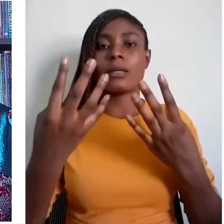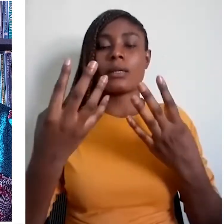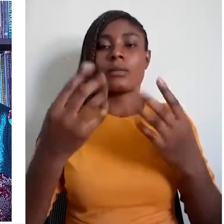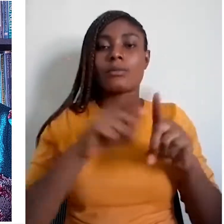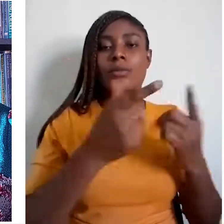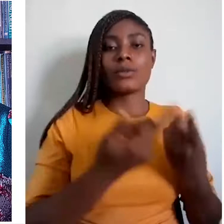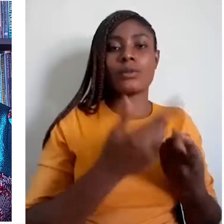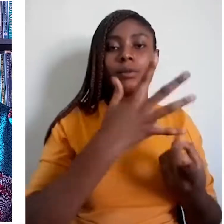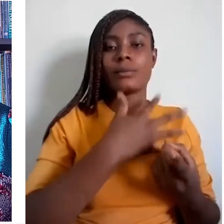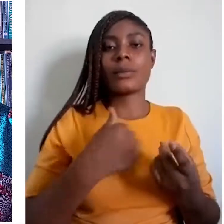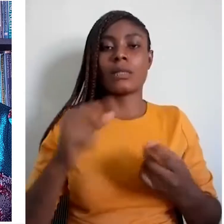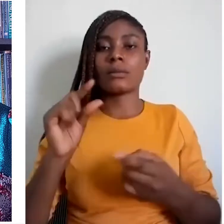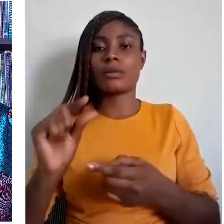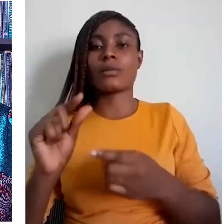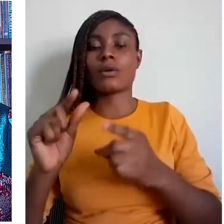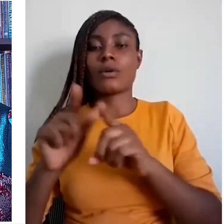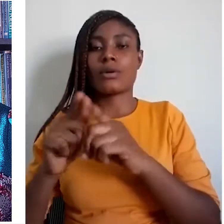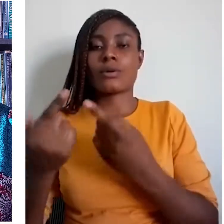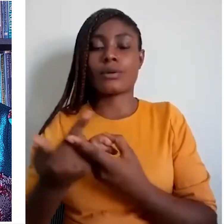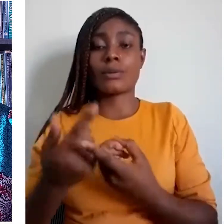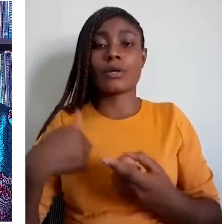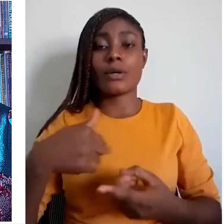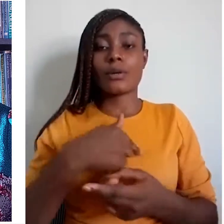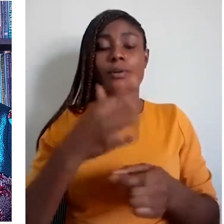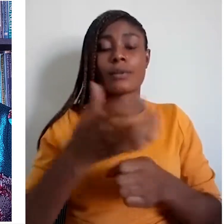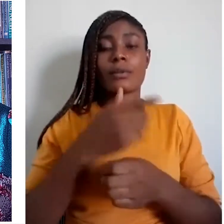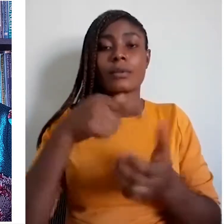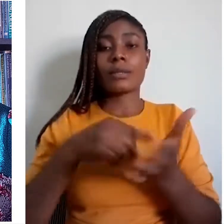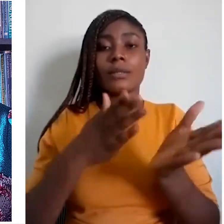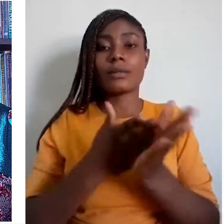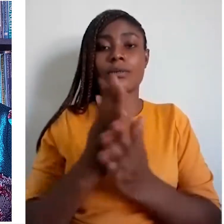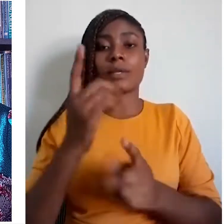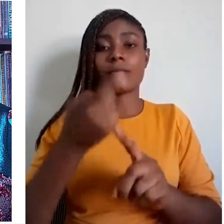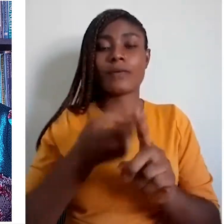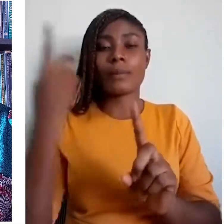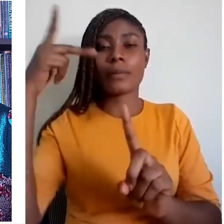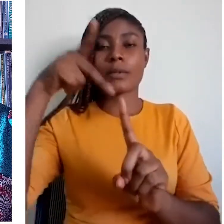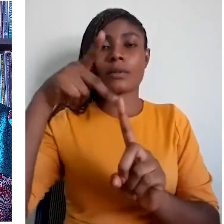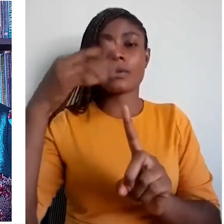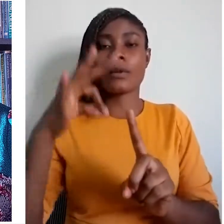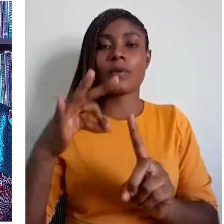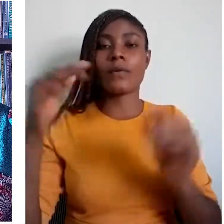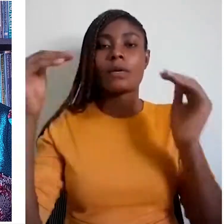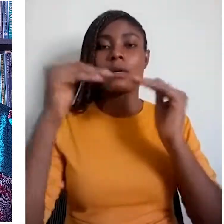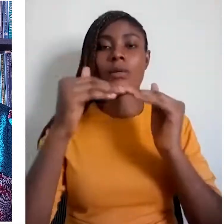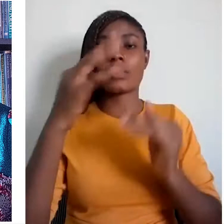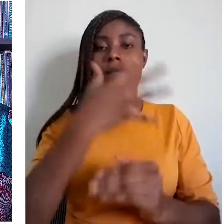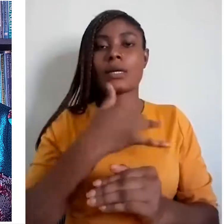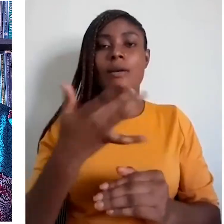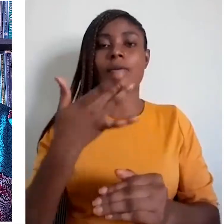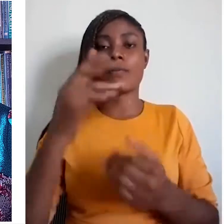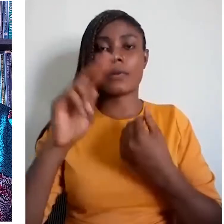We approach these rights from the perspective of equity and fairness within the overarching